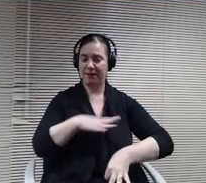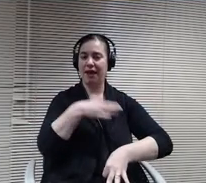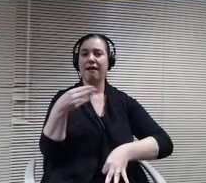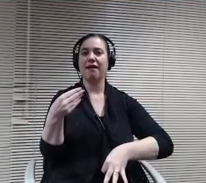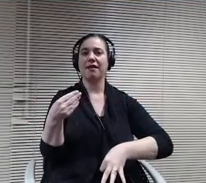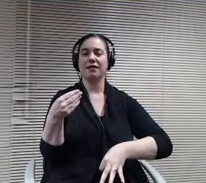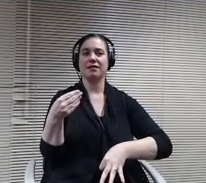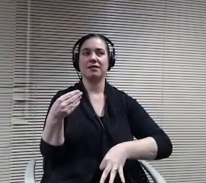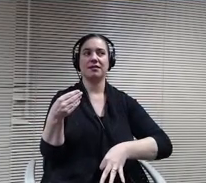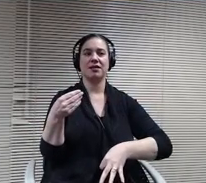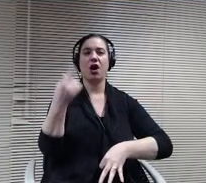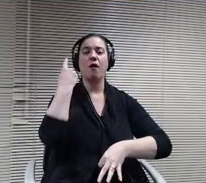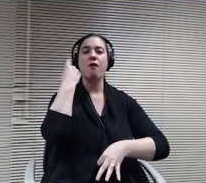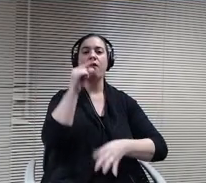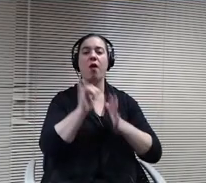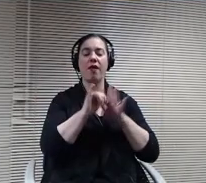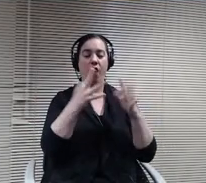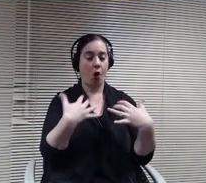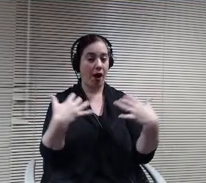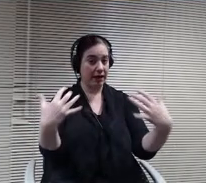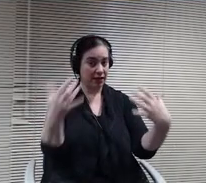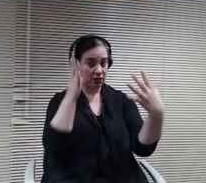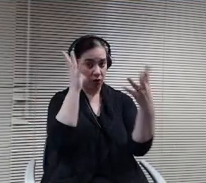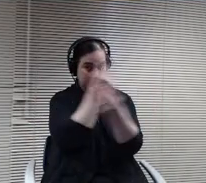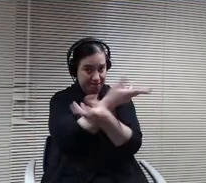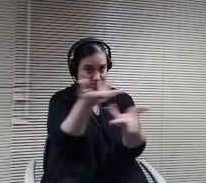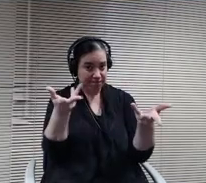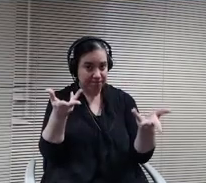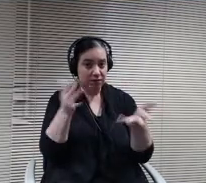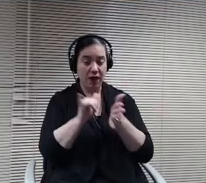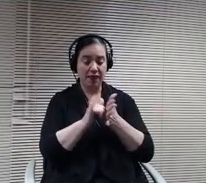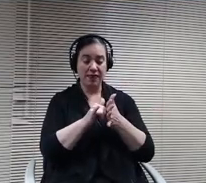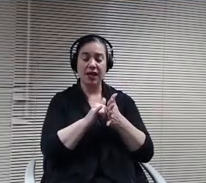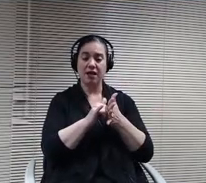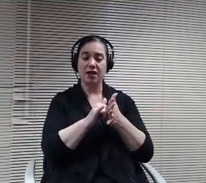basically approved by the Board on the 17th of December. But